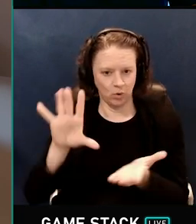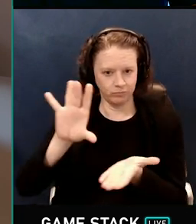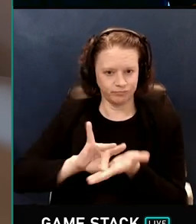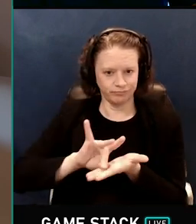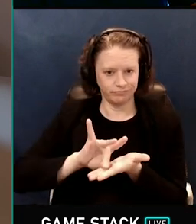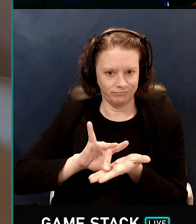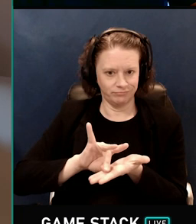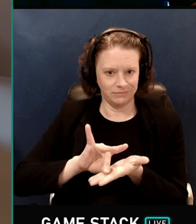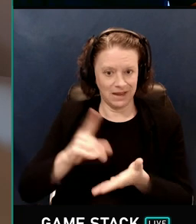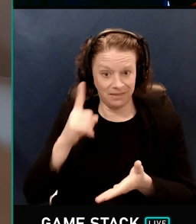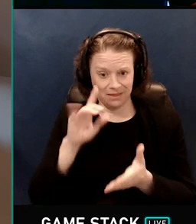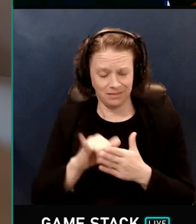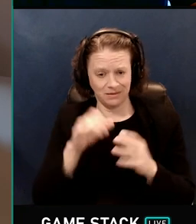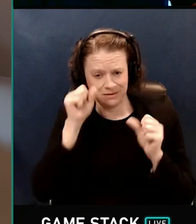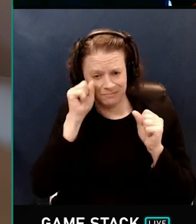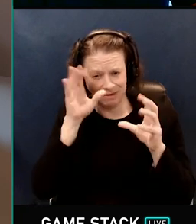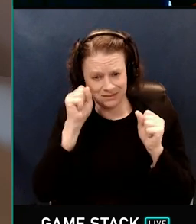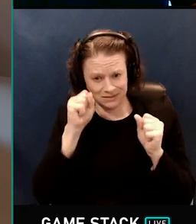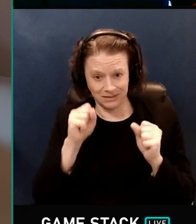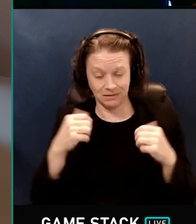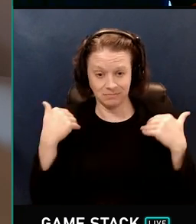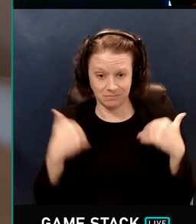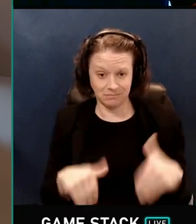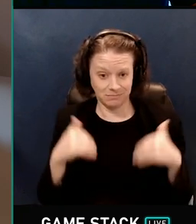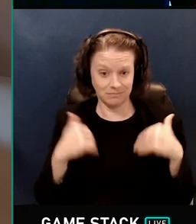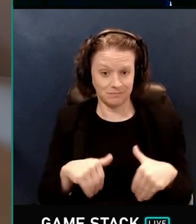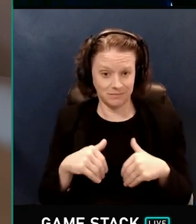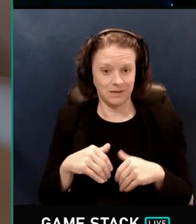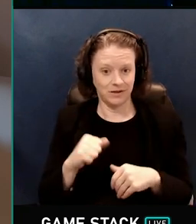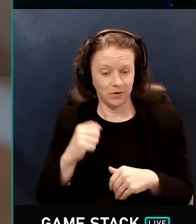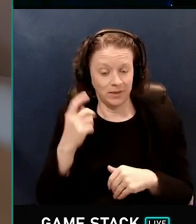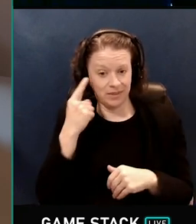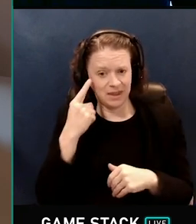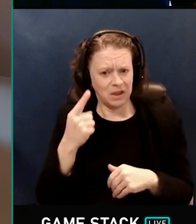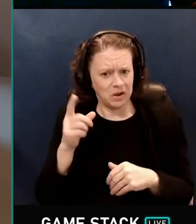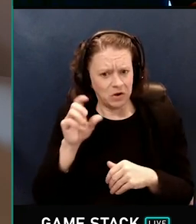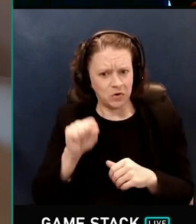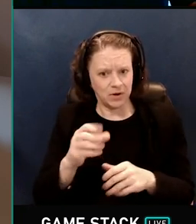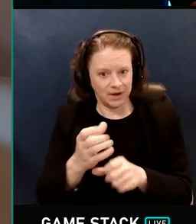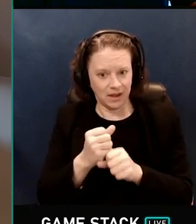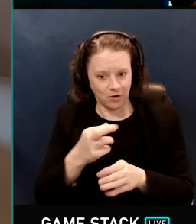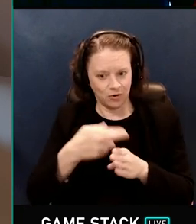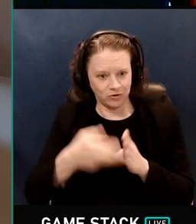And I think this is remarkable. I think this is amazing to think that you can